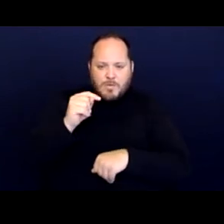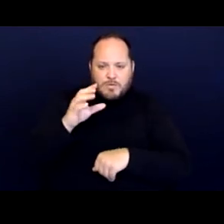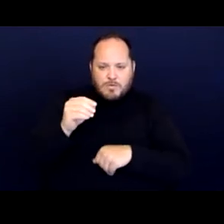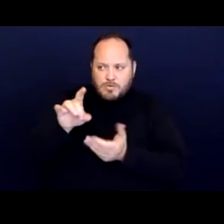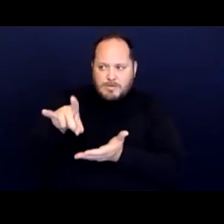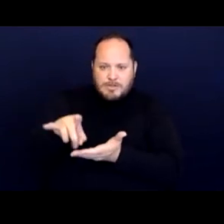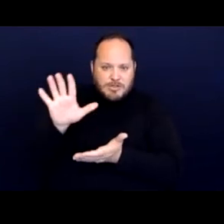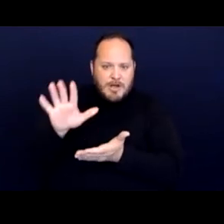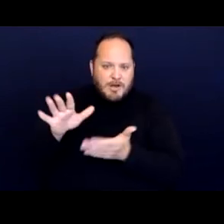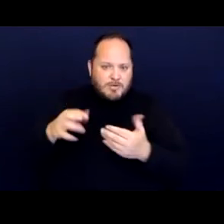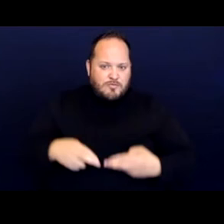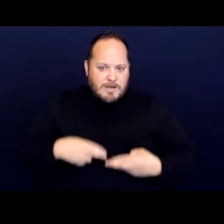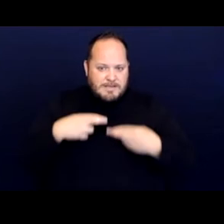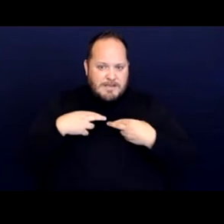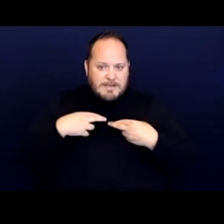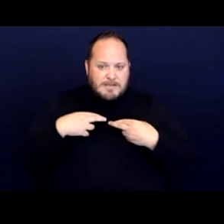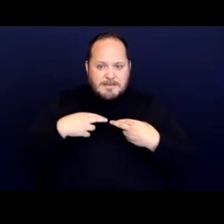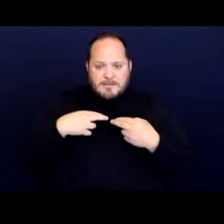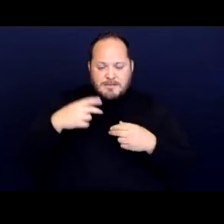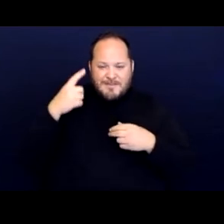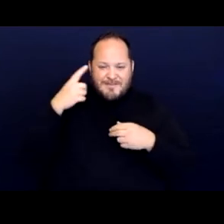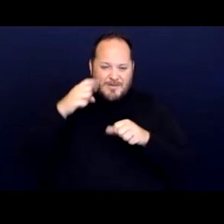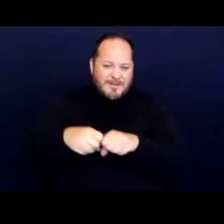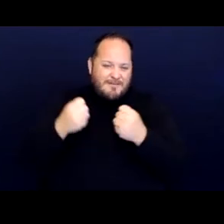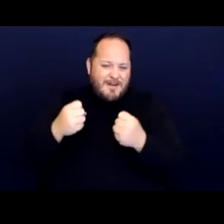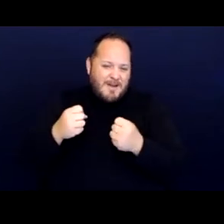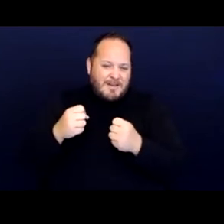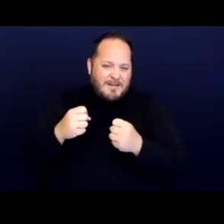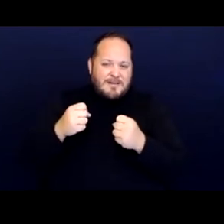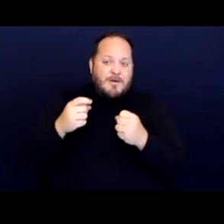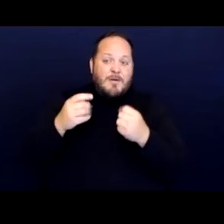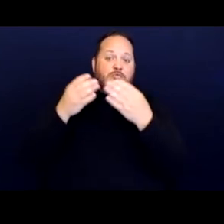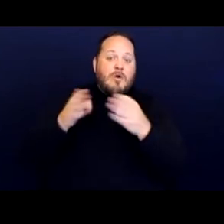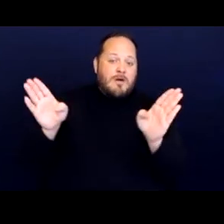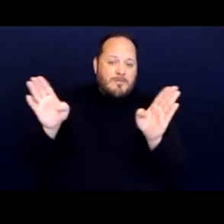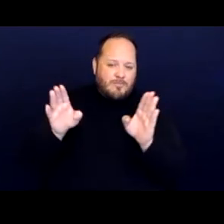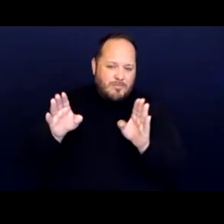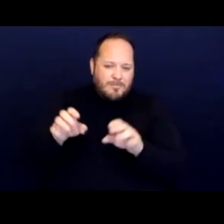for broadly defined misconduct. And so the not only were there sort